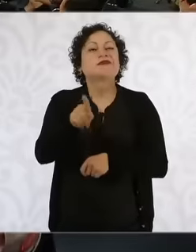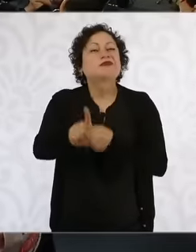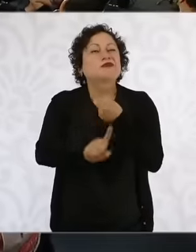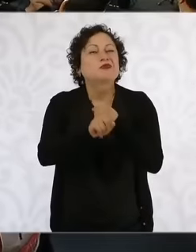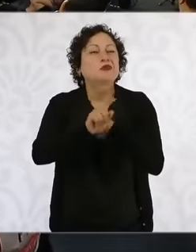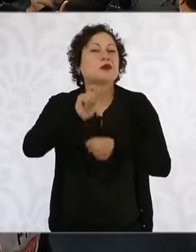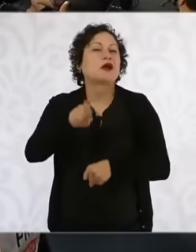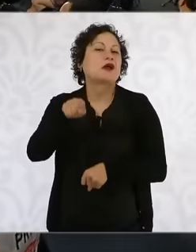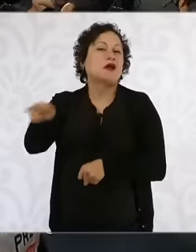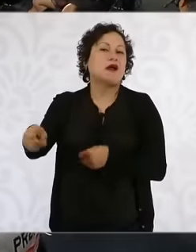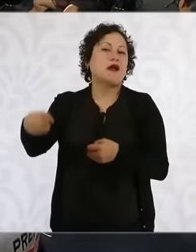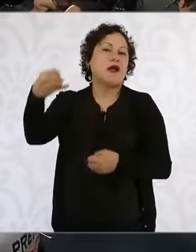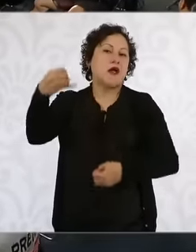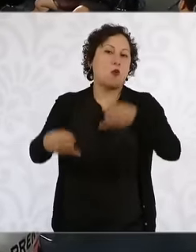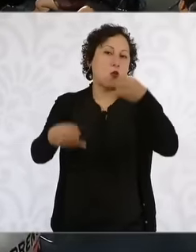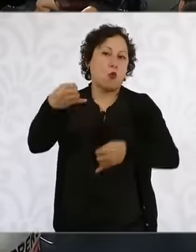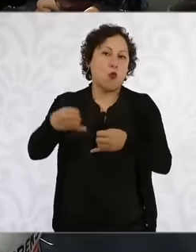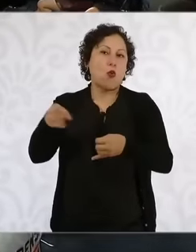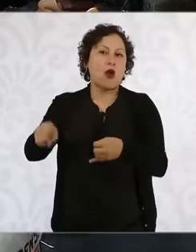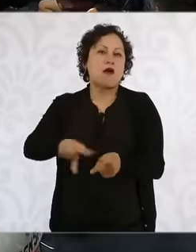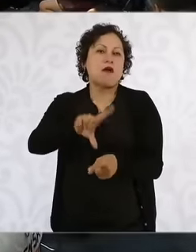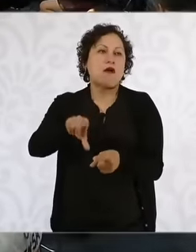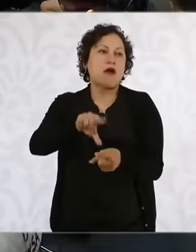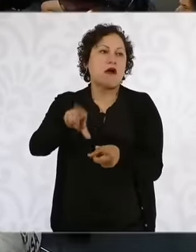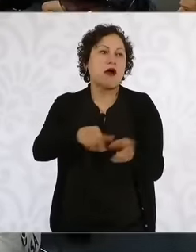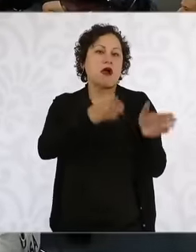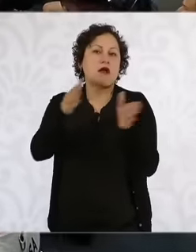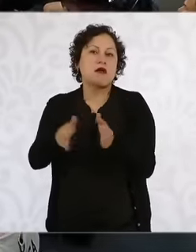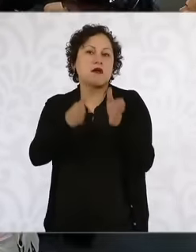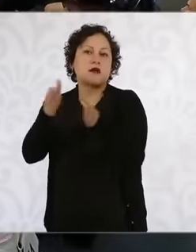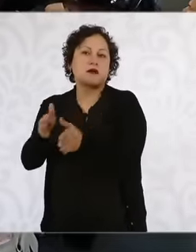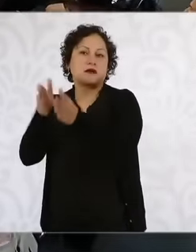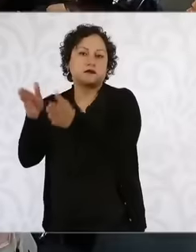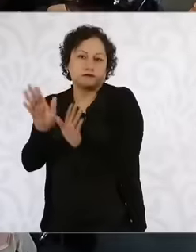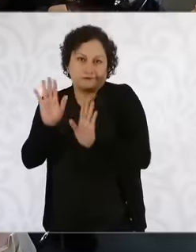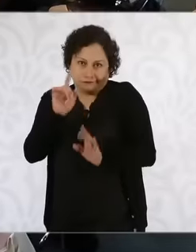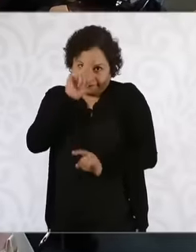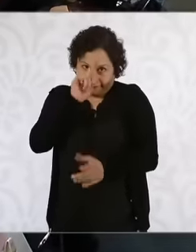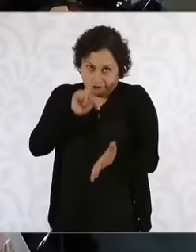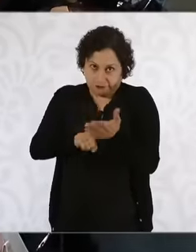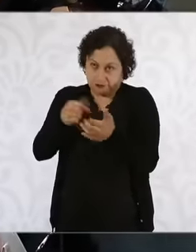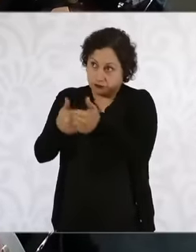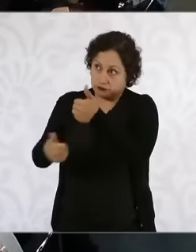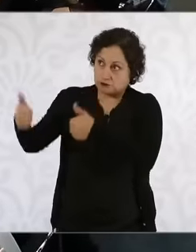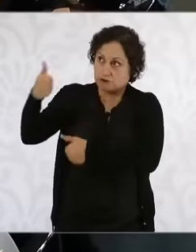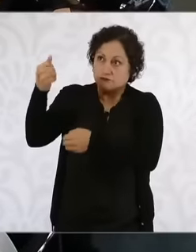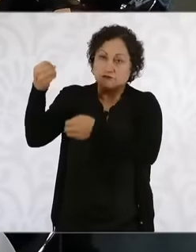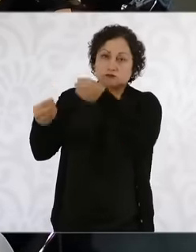hearings, I imagine by orders of the Minister Jorge Mario Pardo Rebolledo because Imagine the